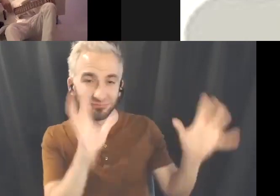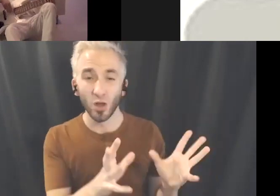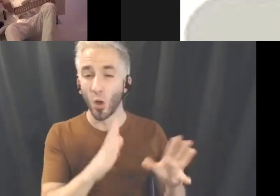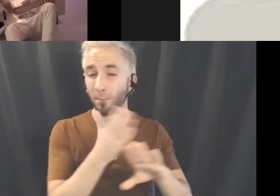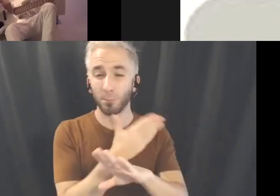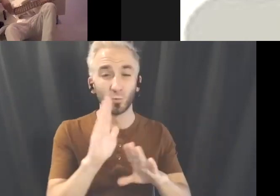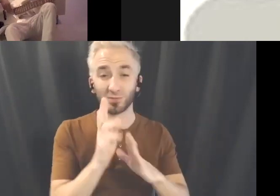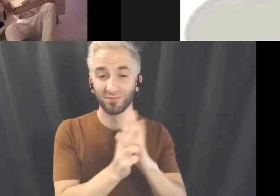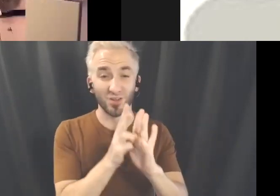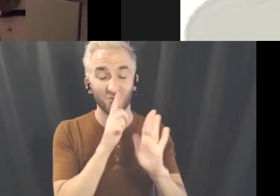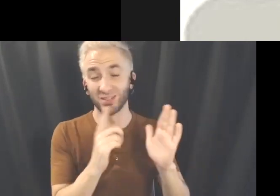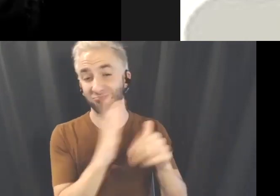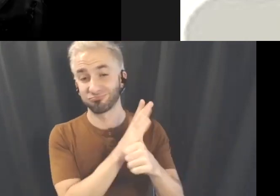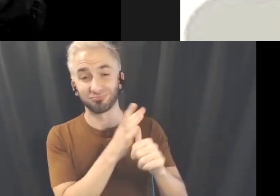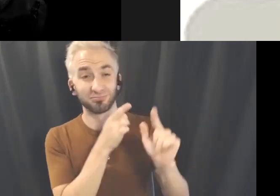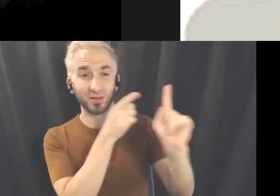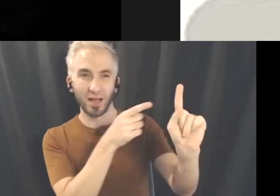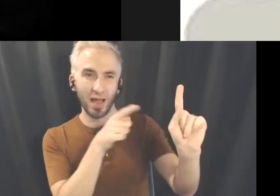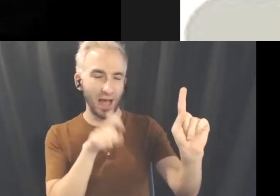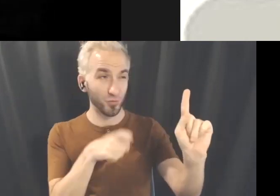kind of exploring with styling and like magical realism.